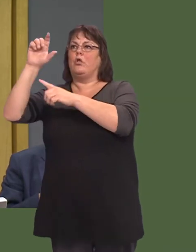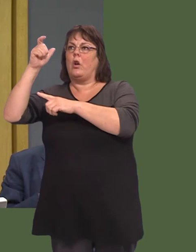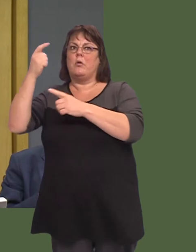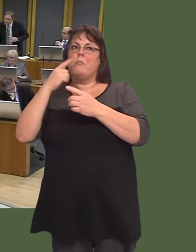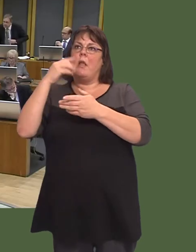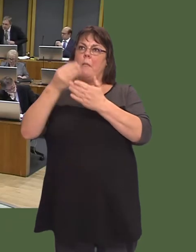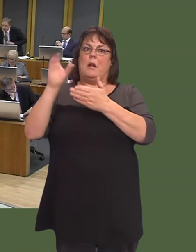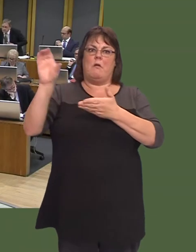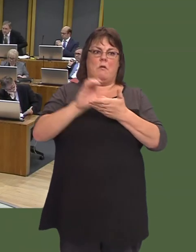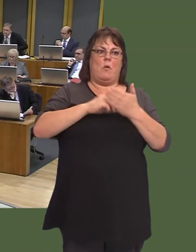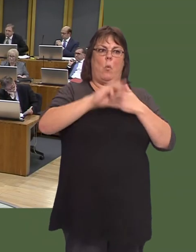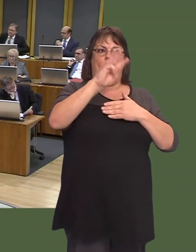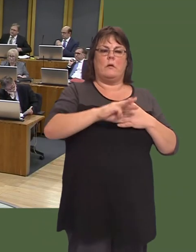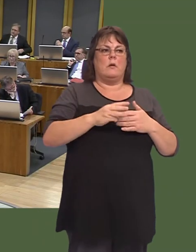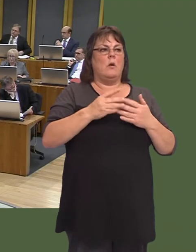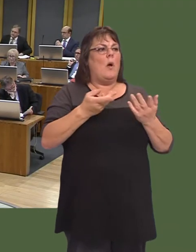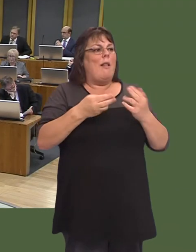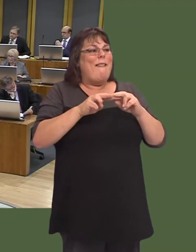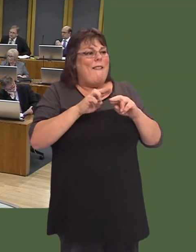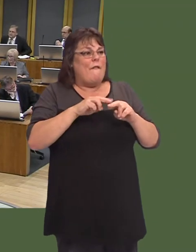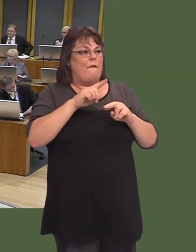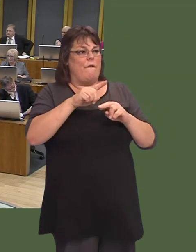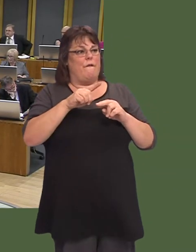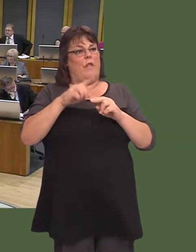Carwyn Jones: Well, we couldíve done this if policing was devolved, but his party has